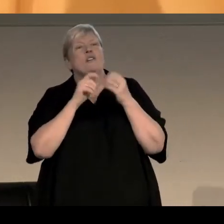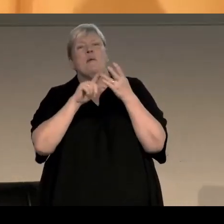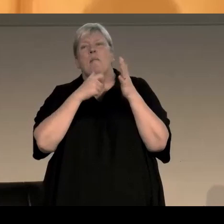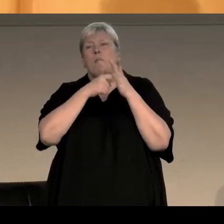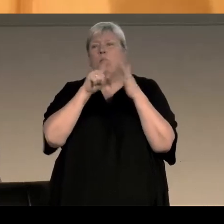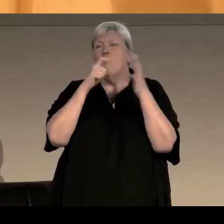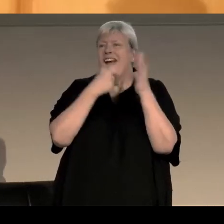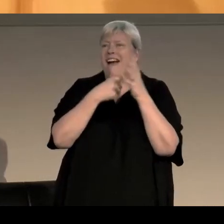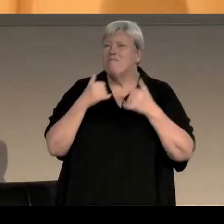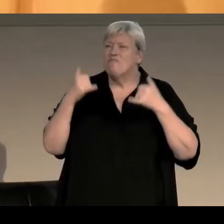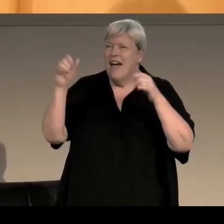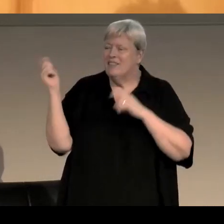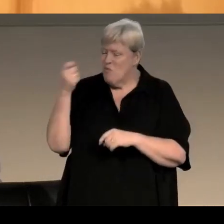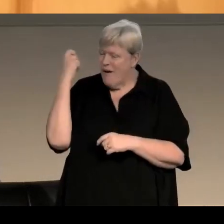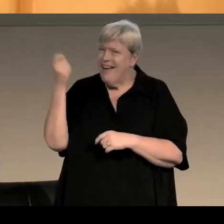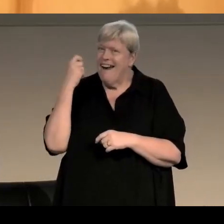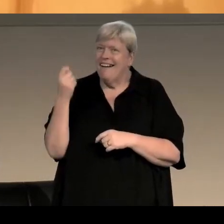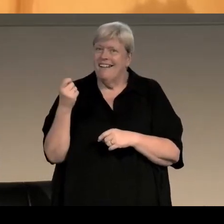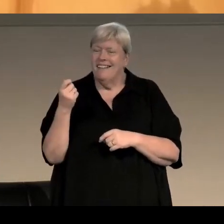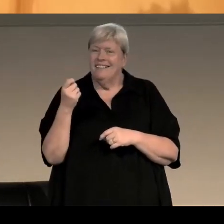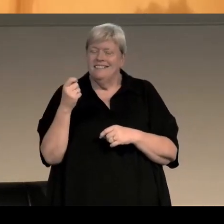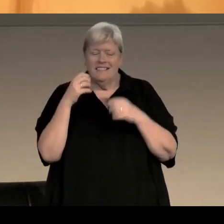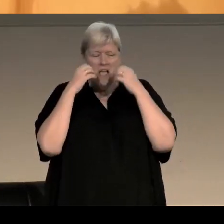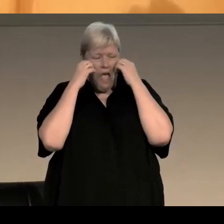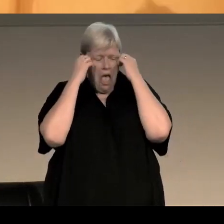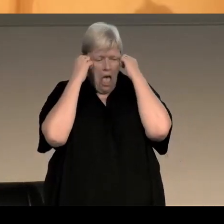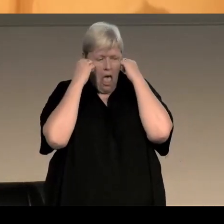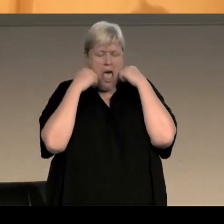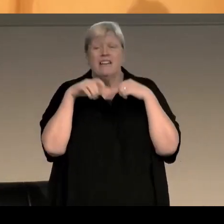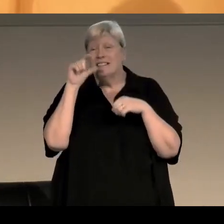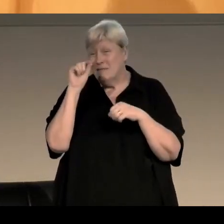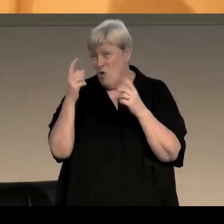Booker shortlist every year, so it's those small things that start a movement.